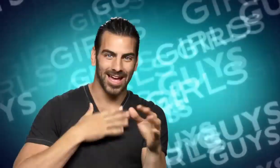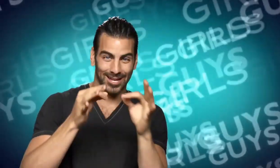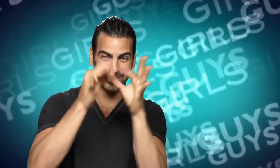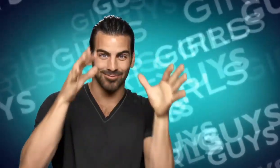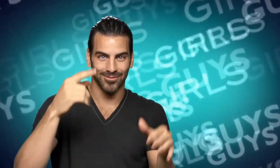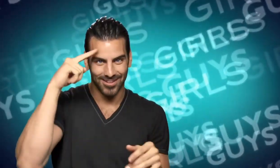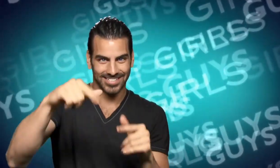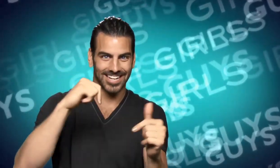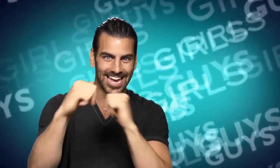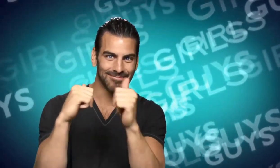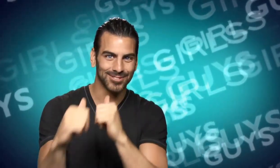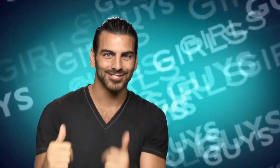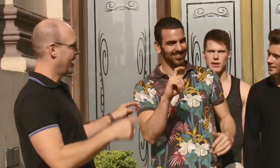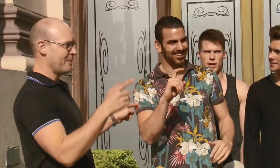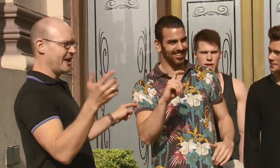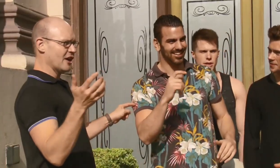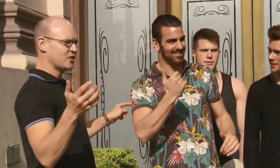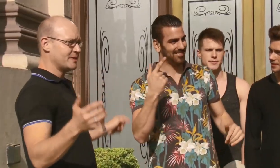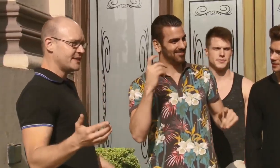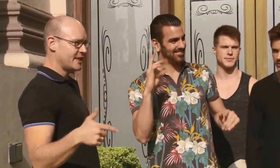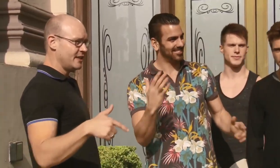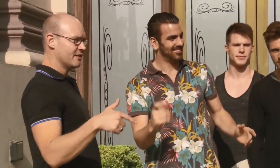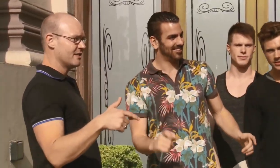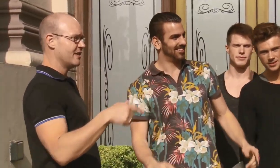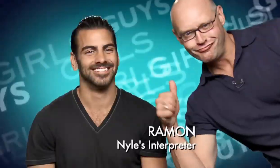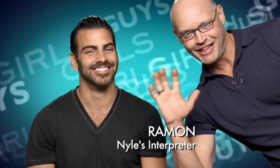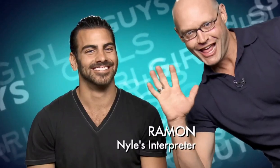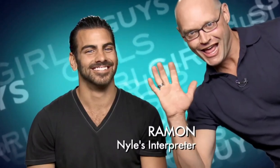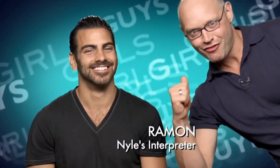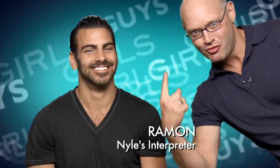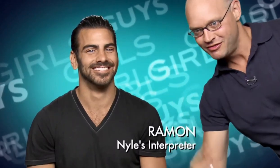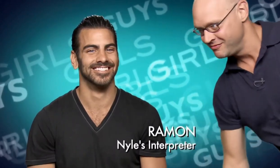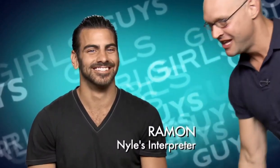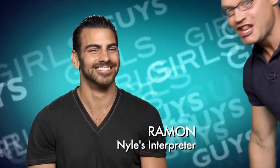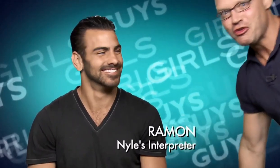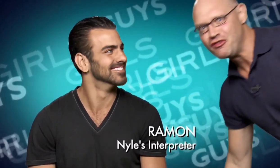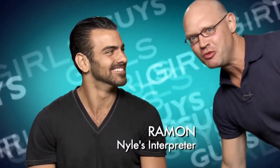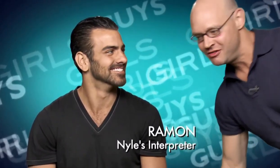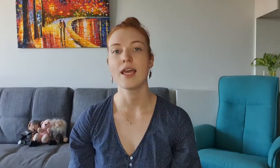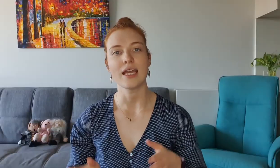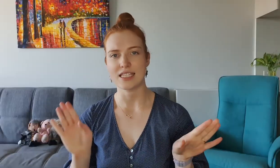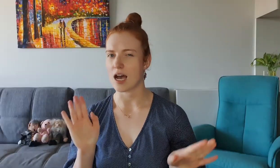I want to introduce Ramon, my interpreter for the competition Hello, everyone